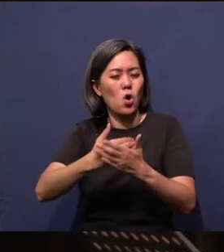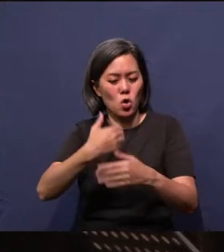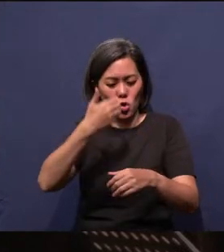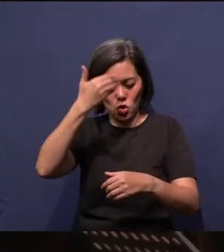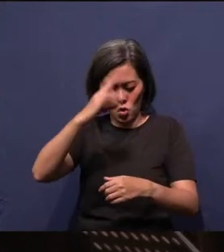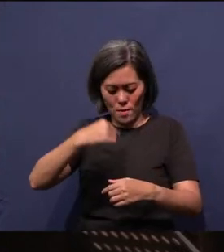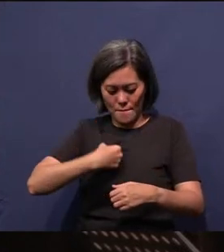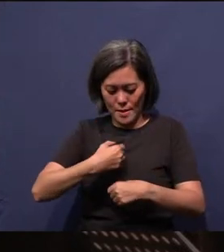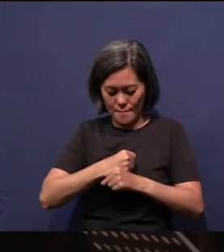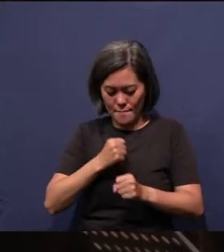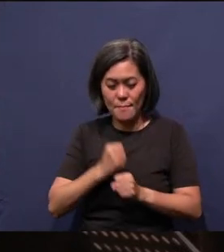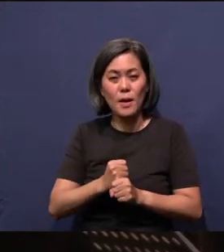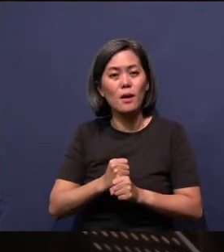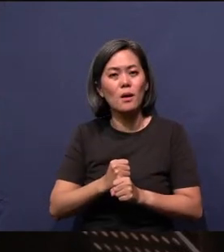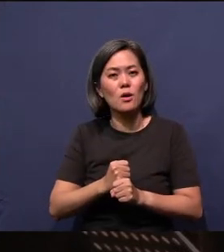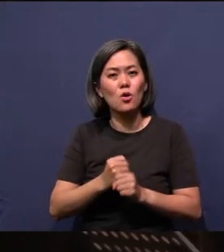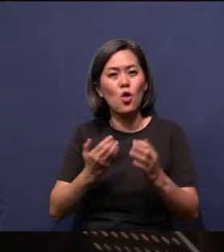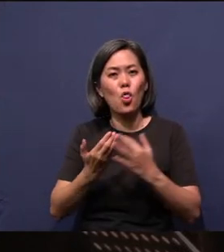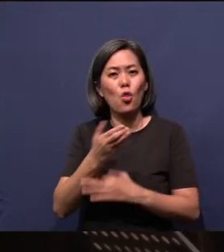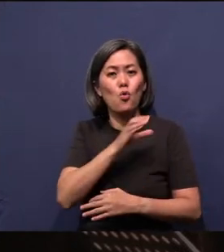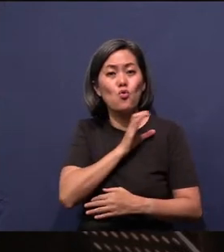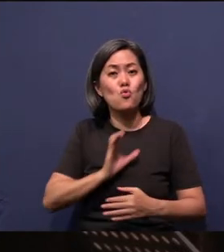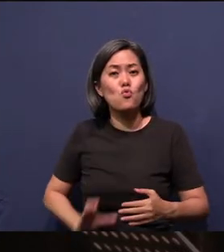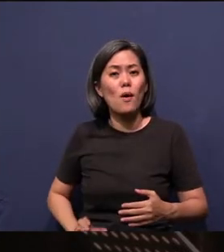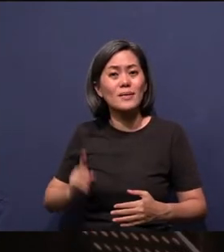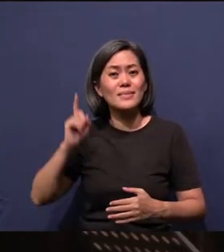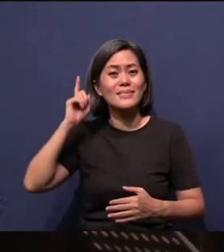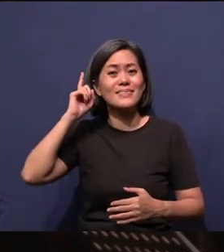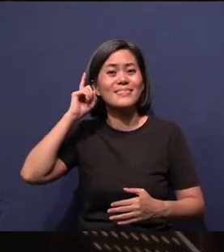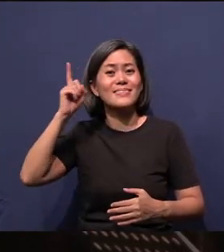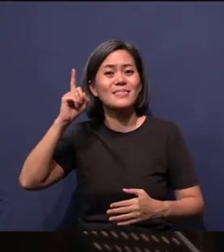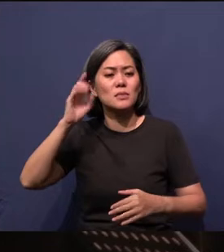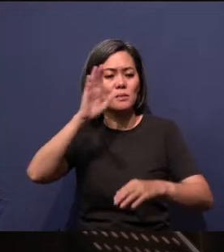through Christ, has called all things to being. And